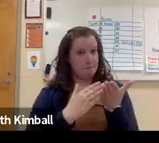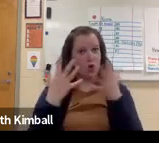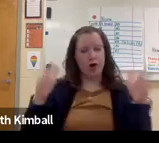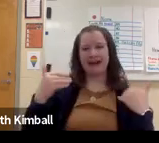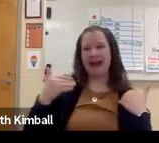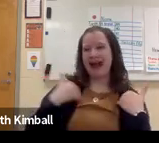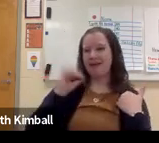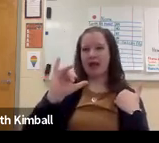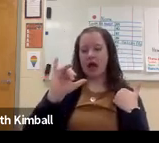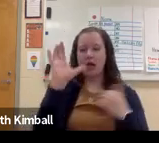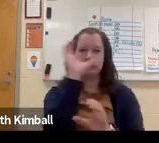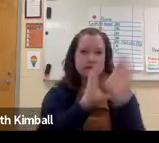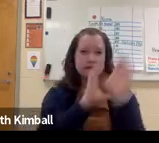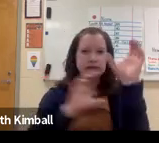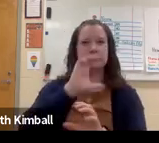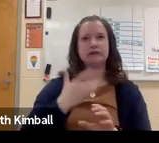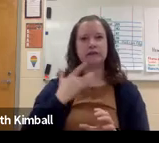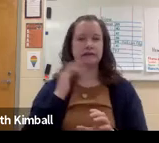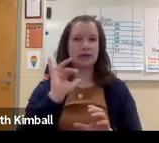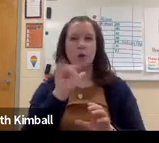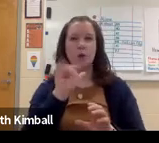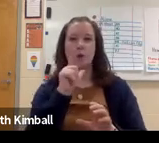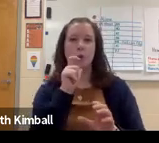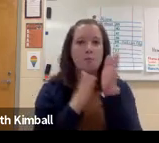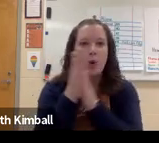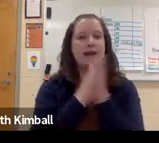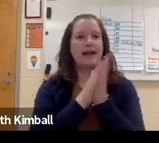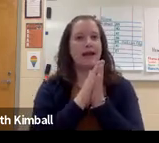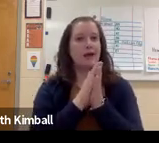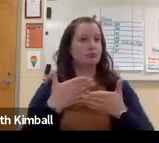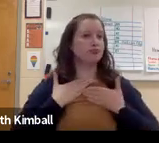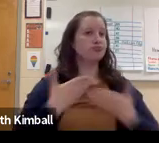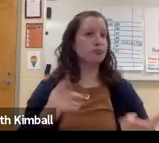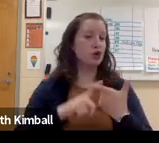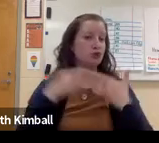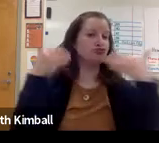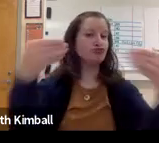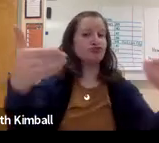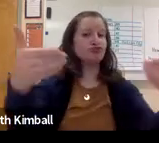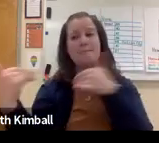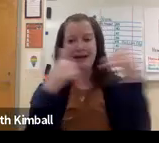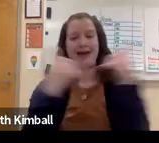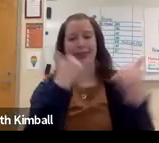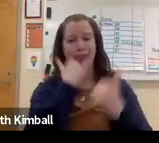their own projects, which is nice some. For those who are motivated and who